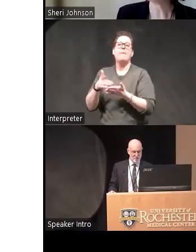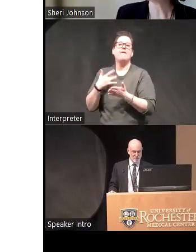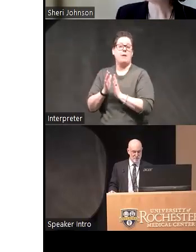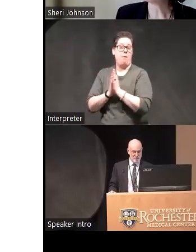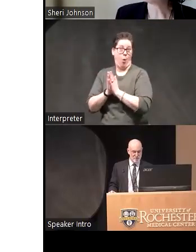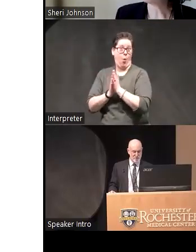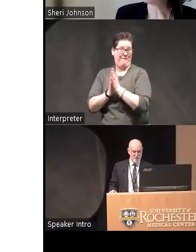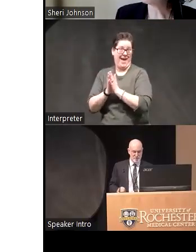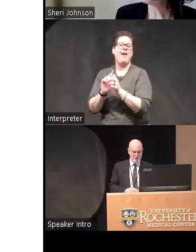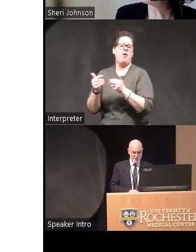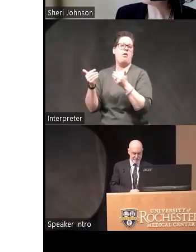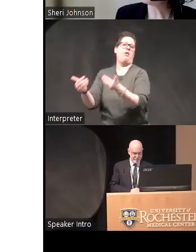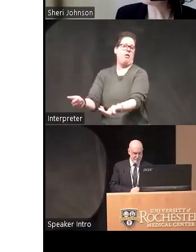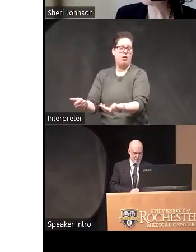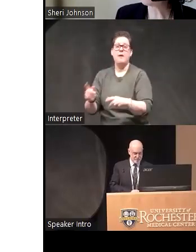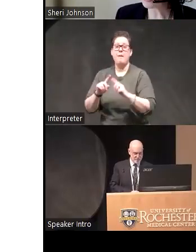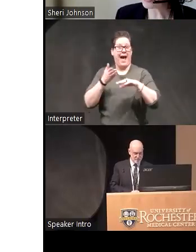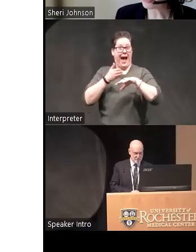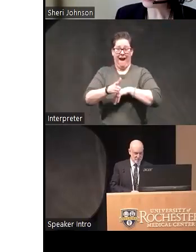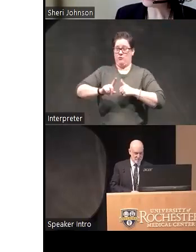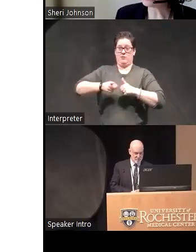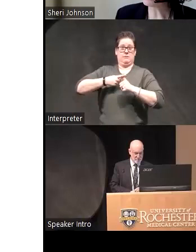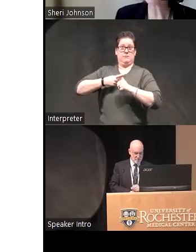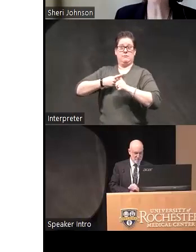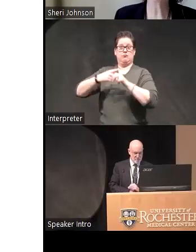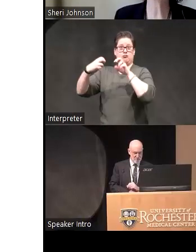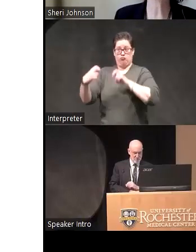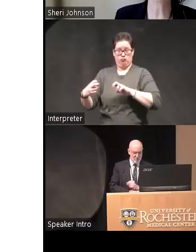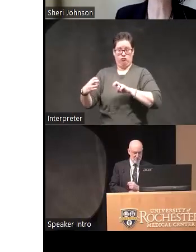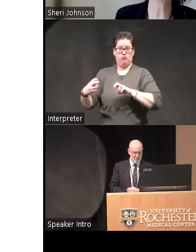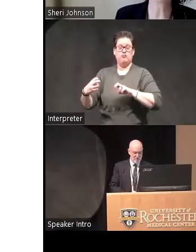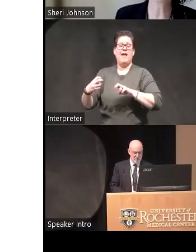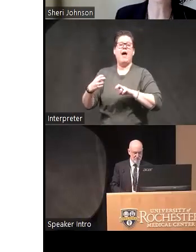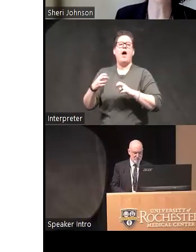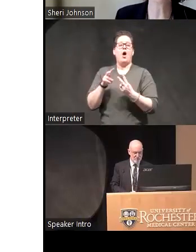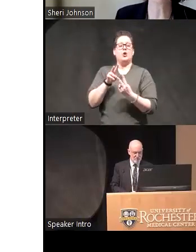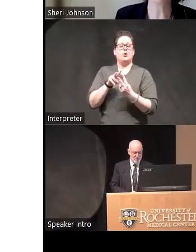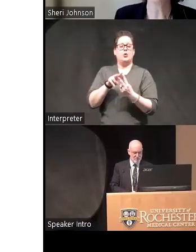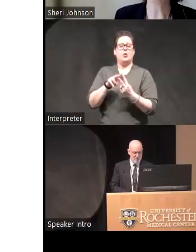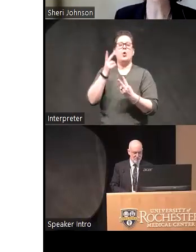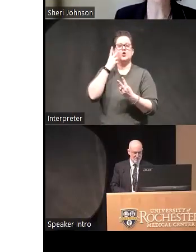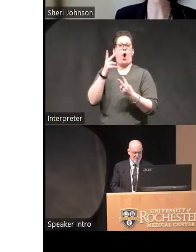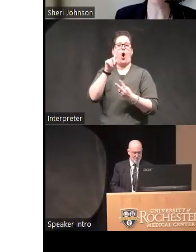um uh once you've done that the two biggest places we had lots of questions were I've forgotten how